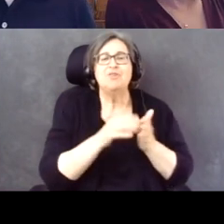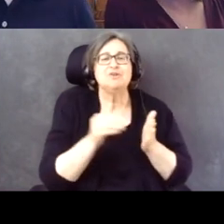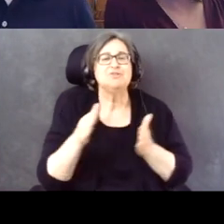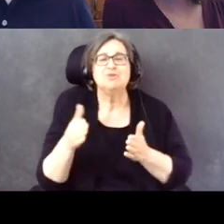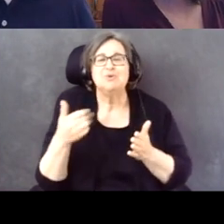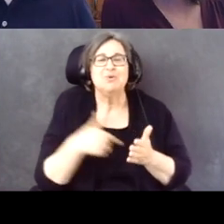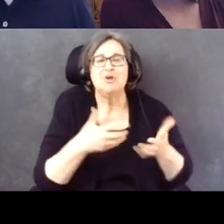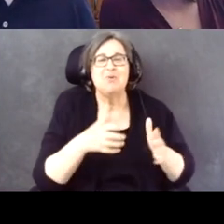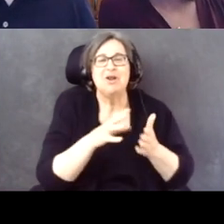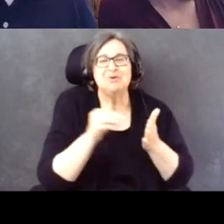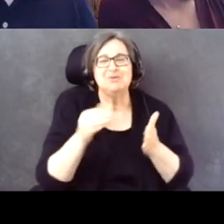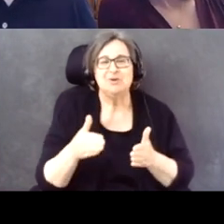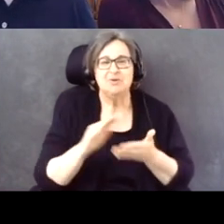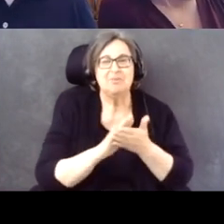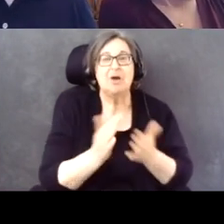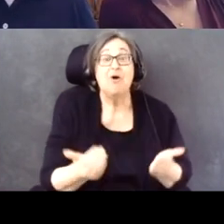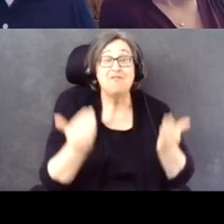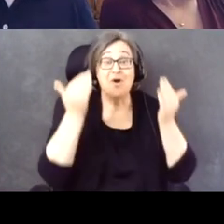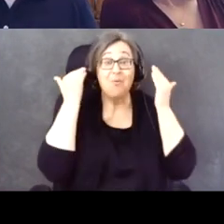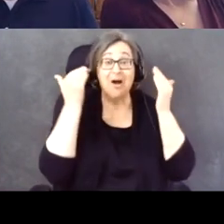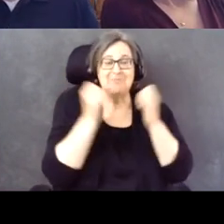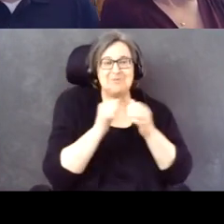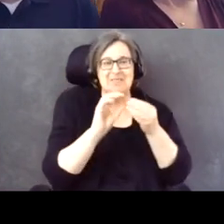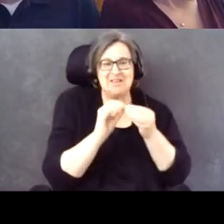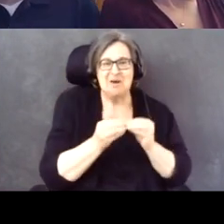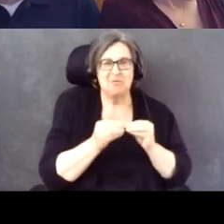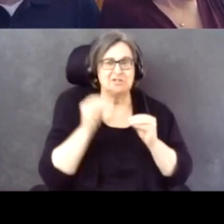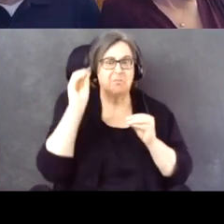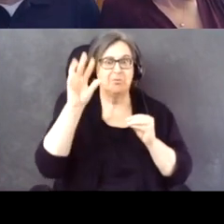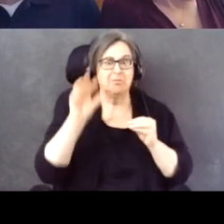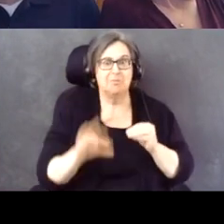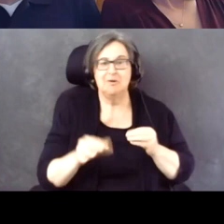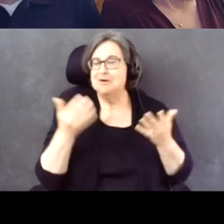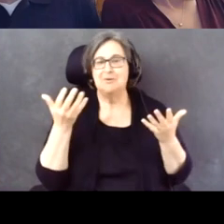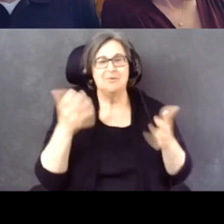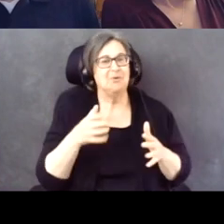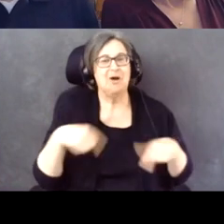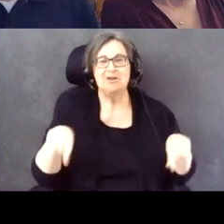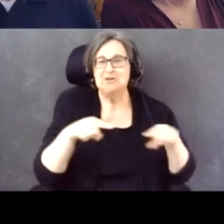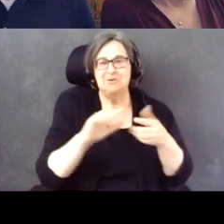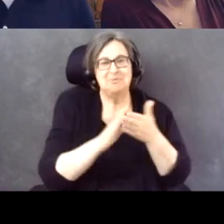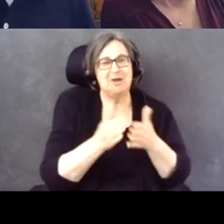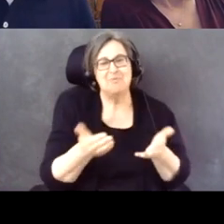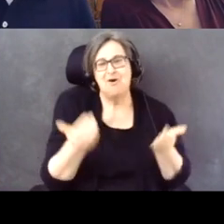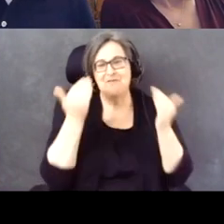to be overwhelmed by numbers. And so we don't want you to be overwhelmed by numbers.